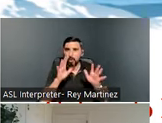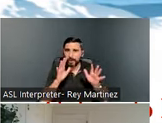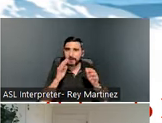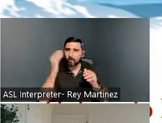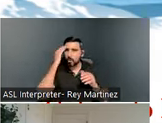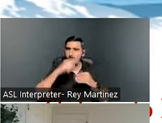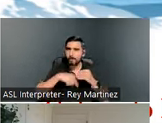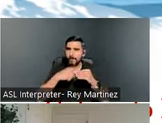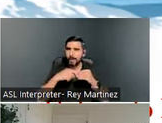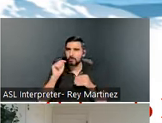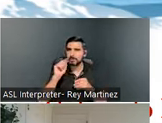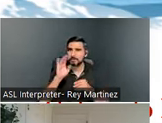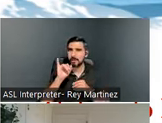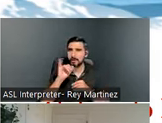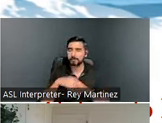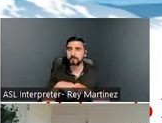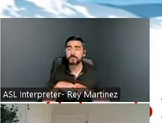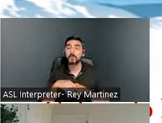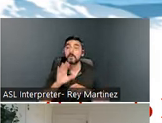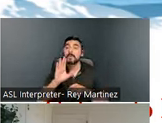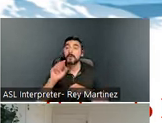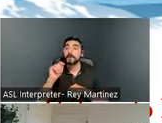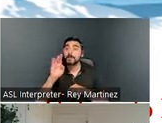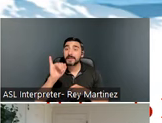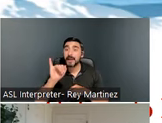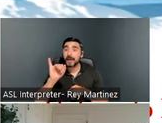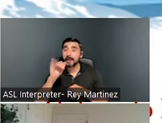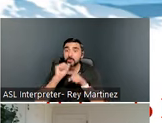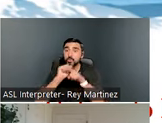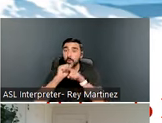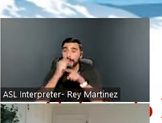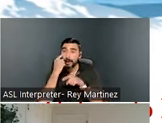So we had them bring in their trauma-informed eye and they designed the whole building, which is